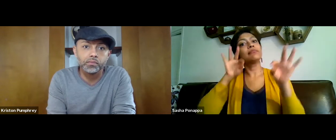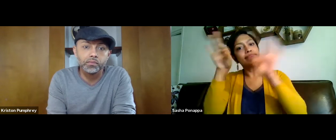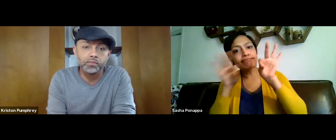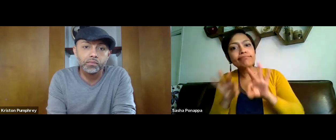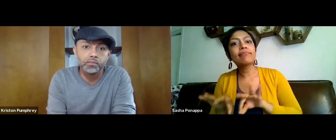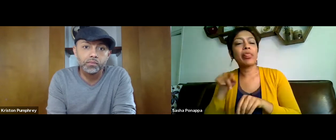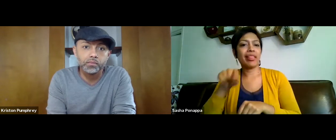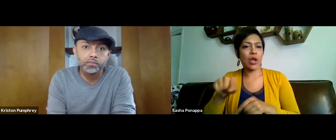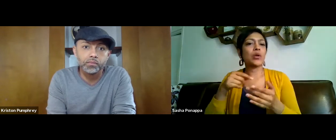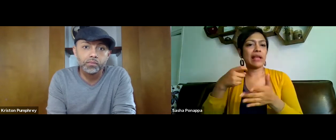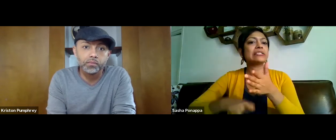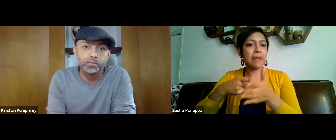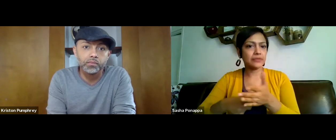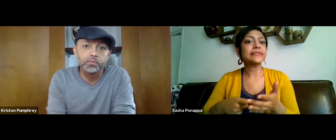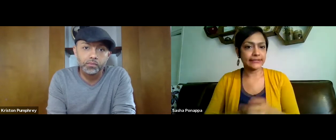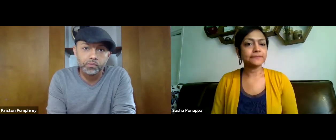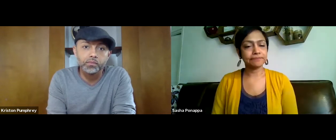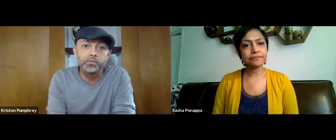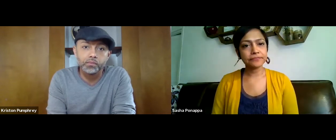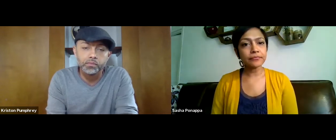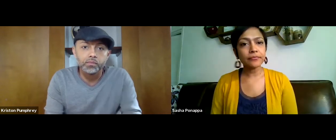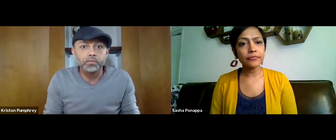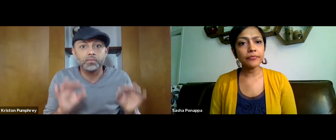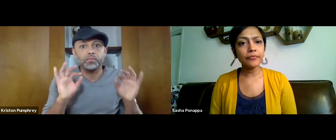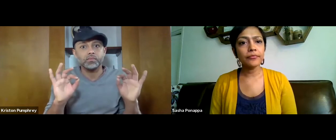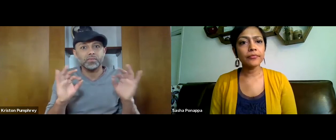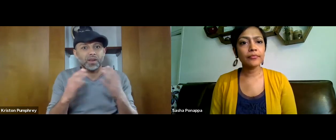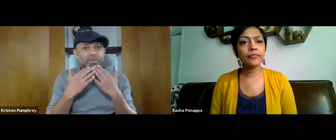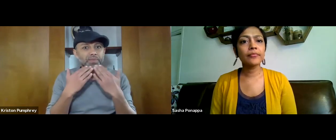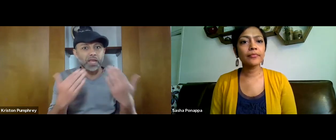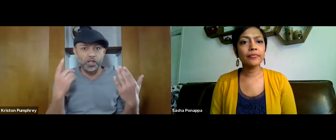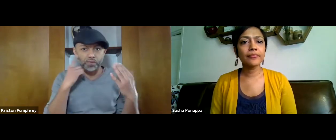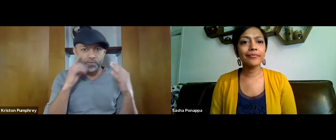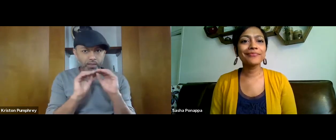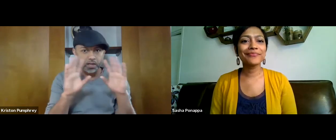sponsors, proof, everything along those lines related to those expenses.